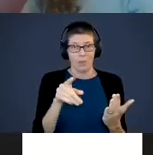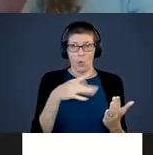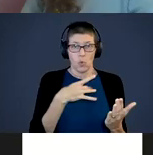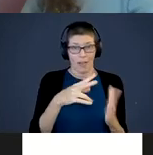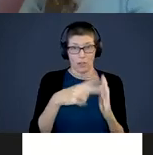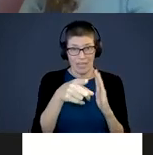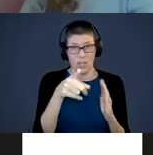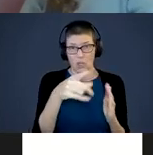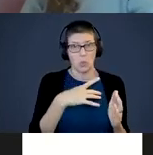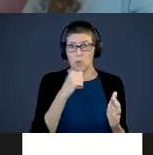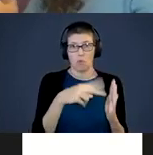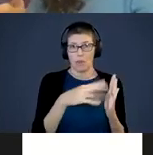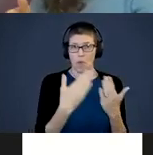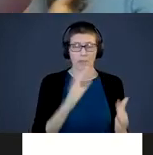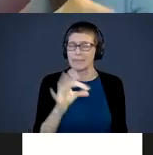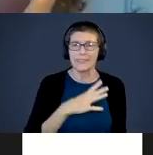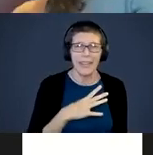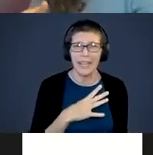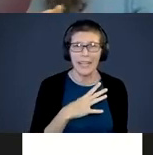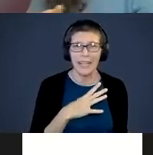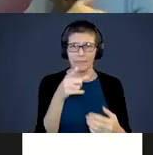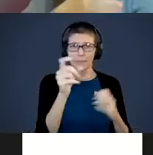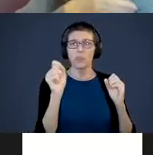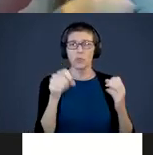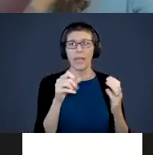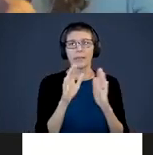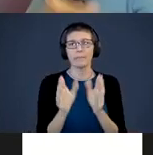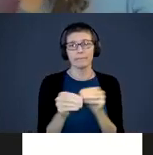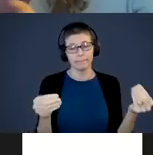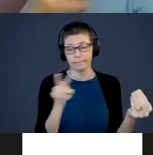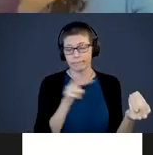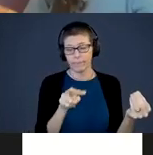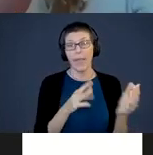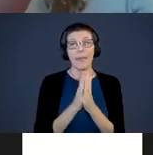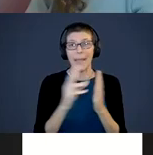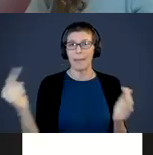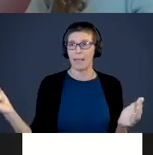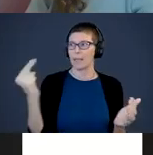read well. That’s ok. You can look at the pages. The baby sees you engaging with reading materials.